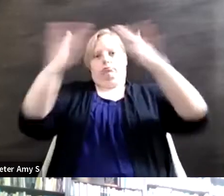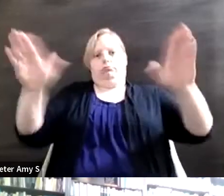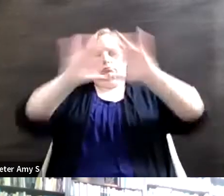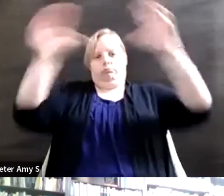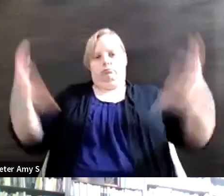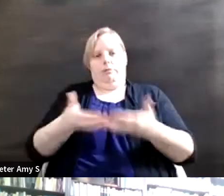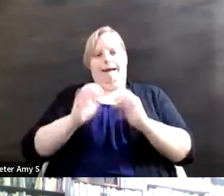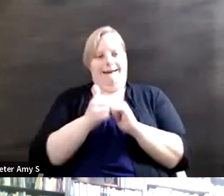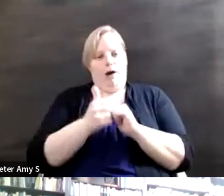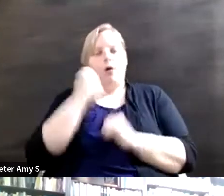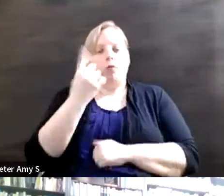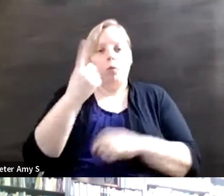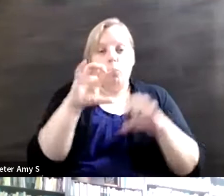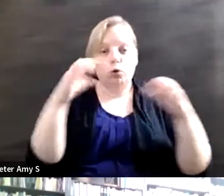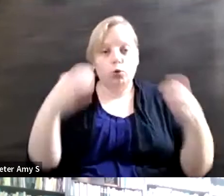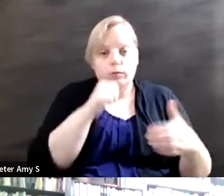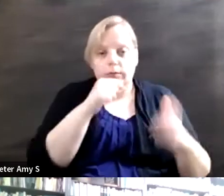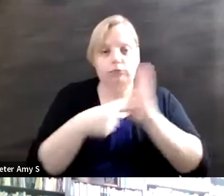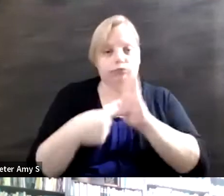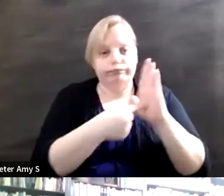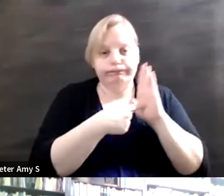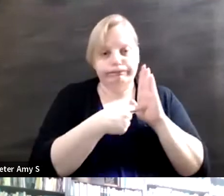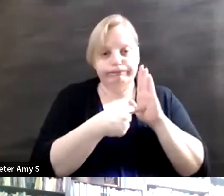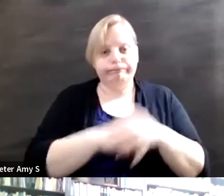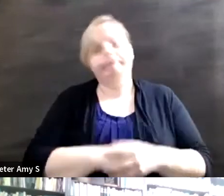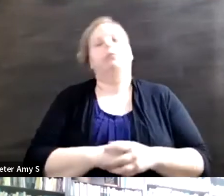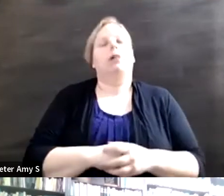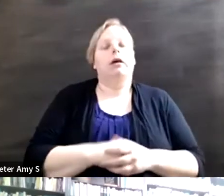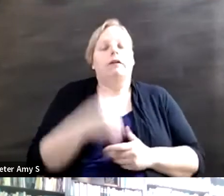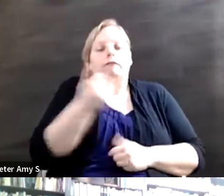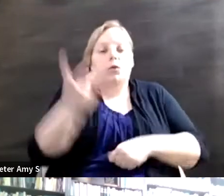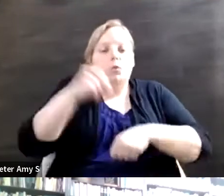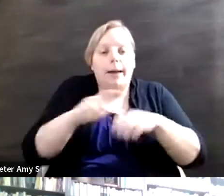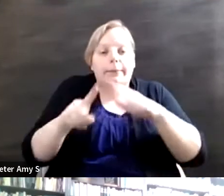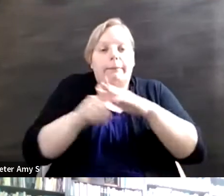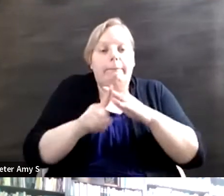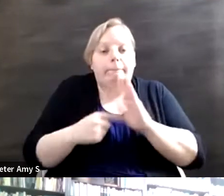that is underrepresented at large and then the few times we are represented it's not authentically